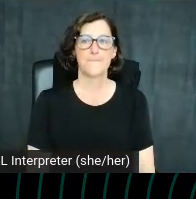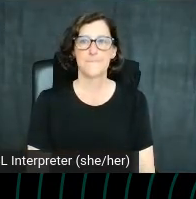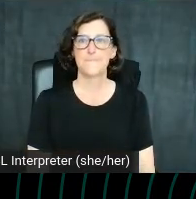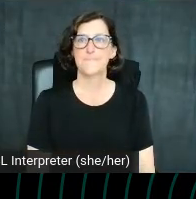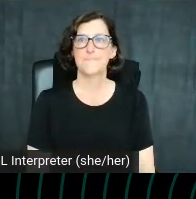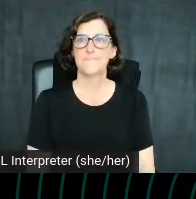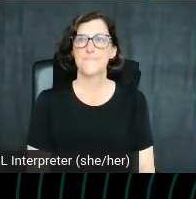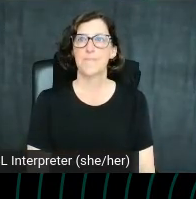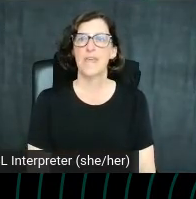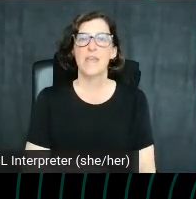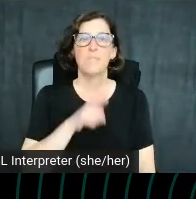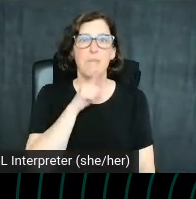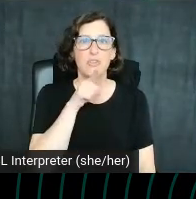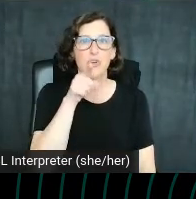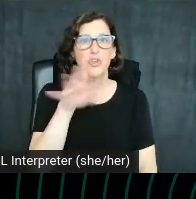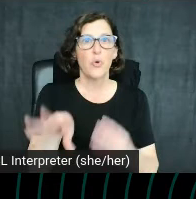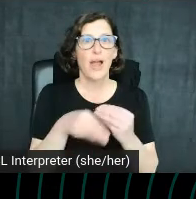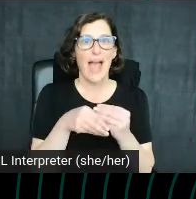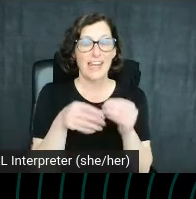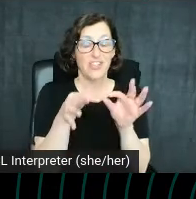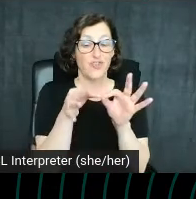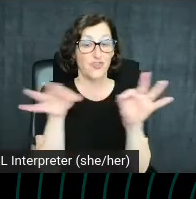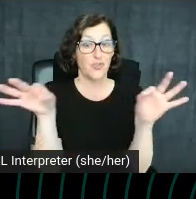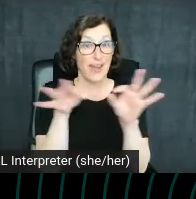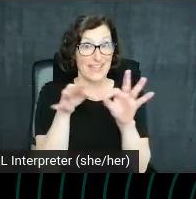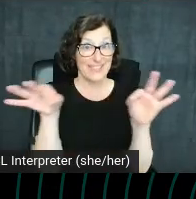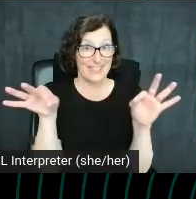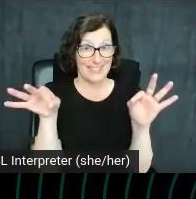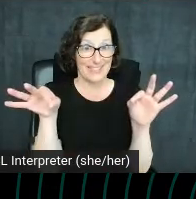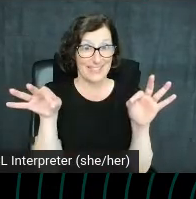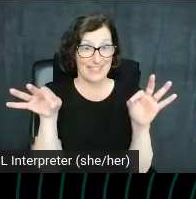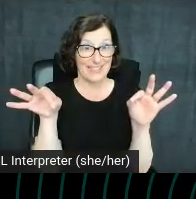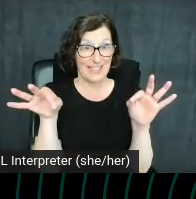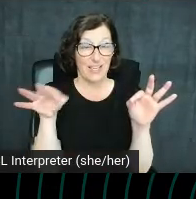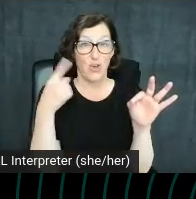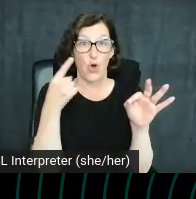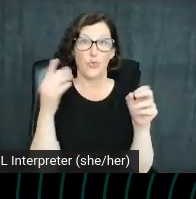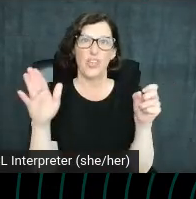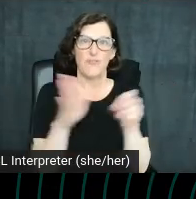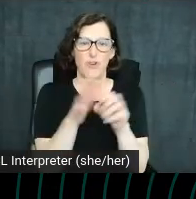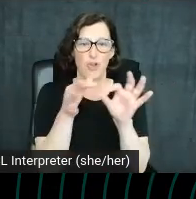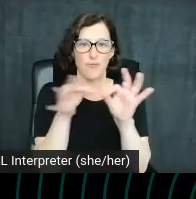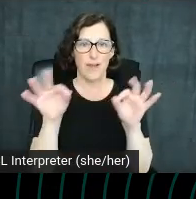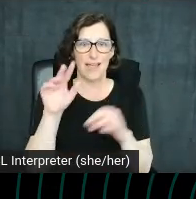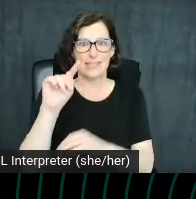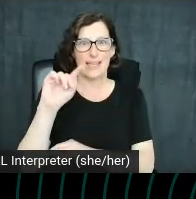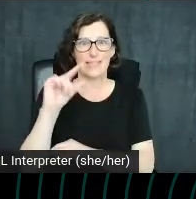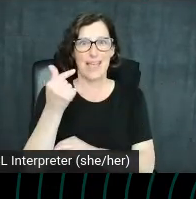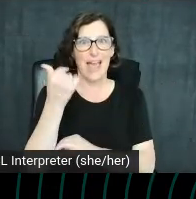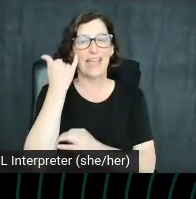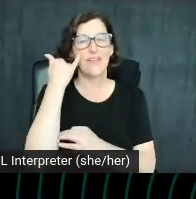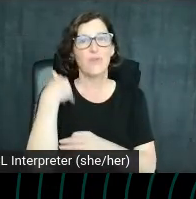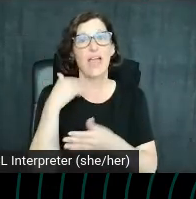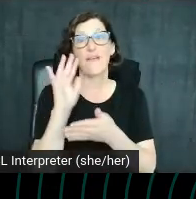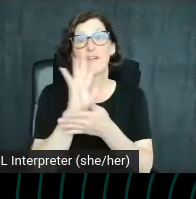Make sure you're adding phrases and only like full phrase tags, right? If we have a video about the play Cat on a Hot Tin Roof,